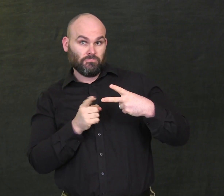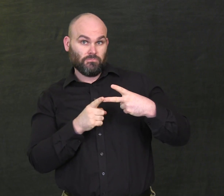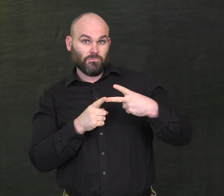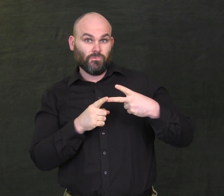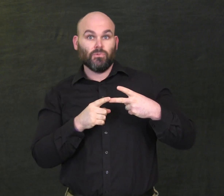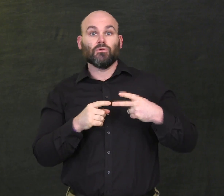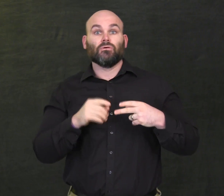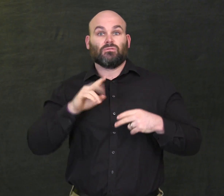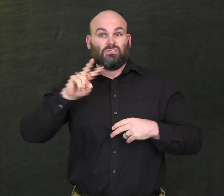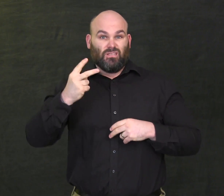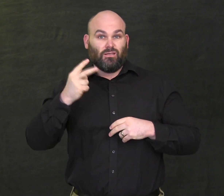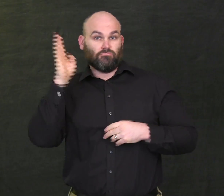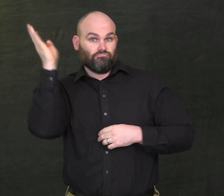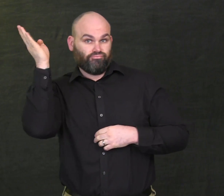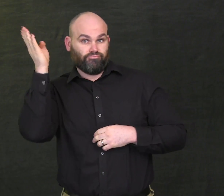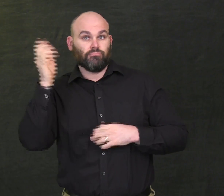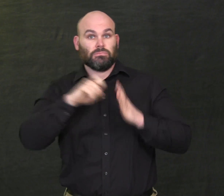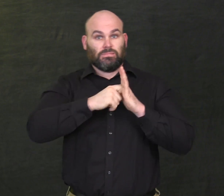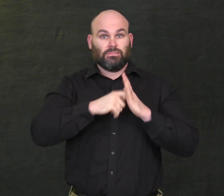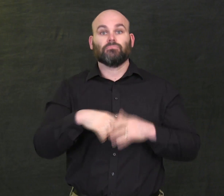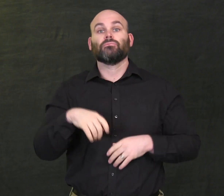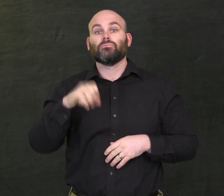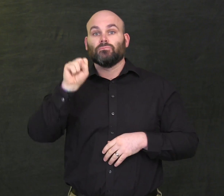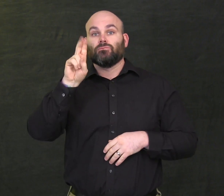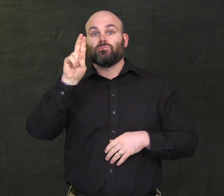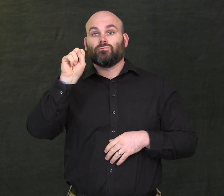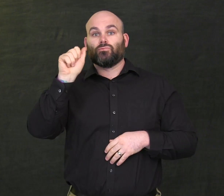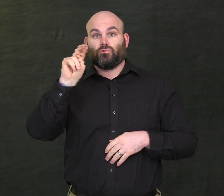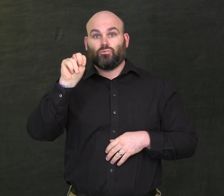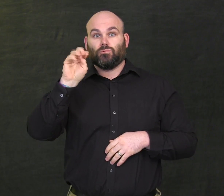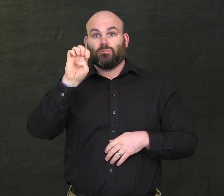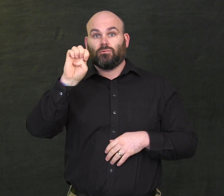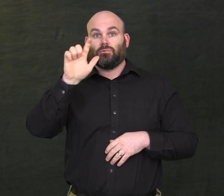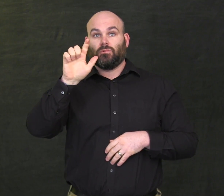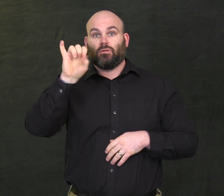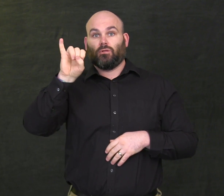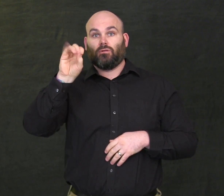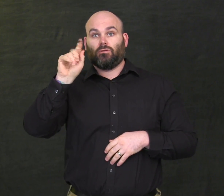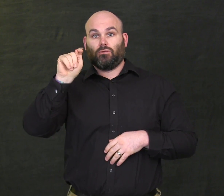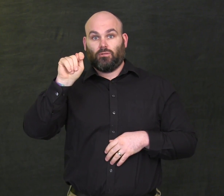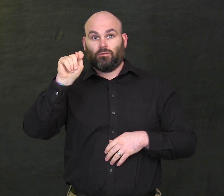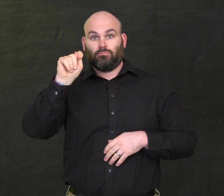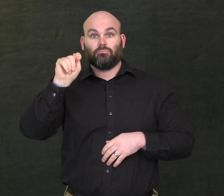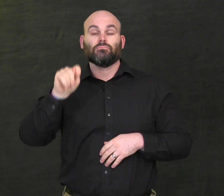The second keynote is by Susan Elliott